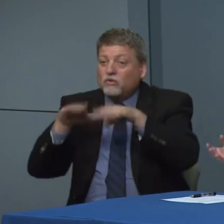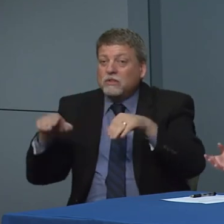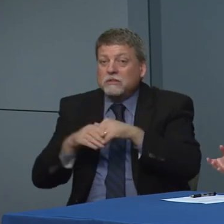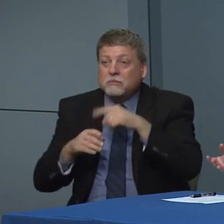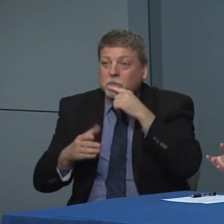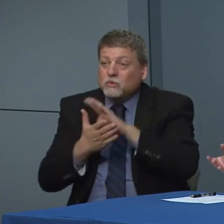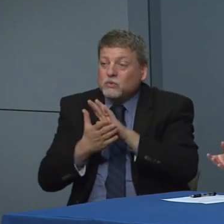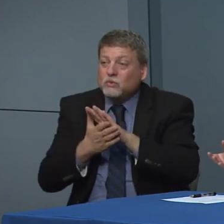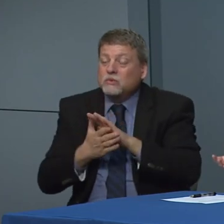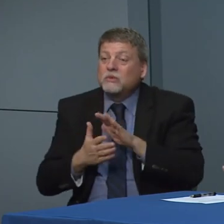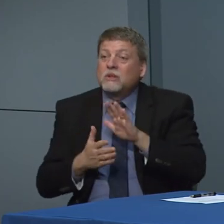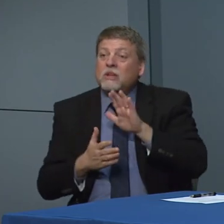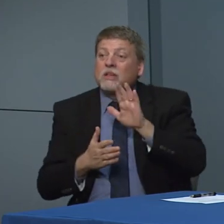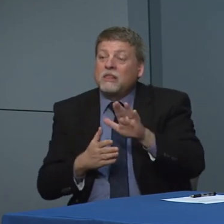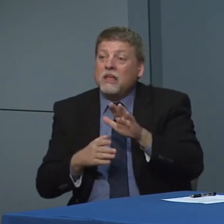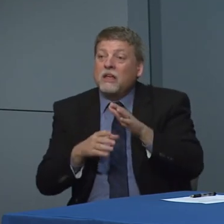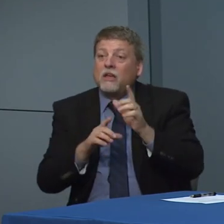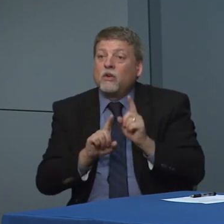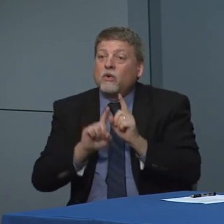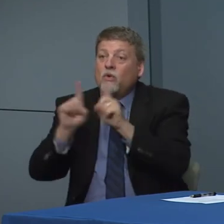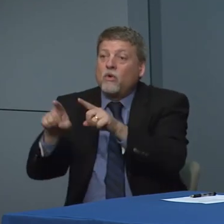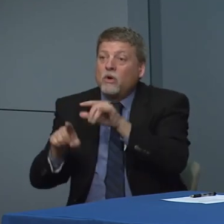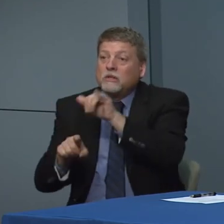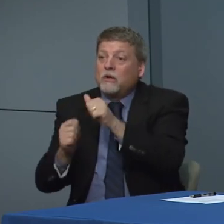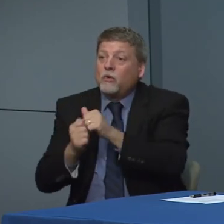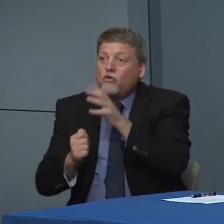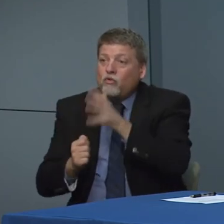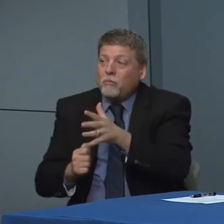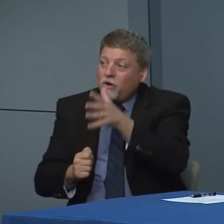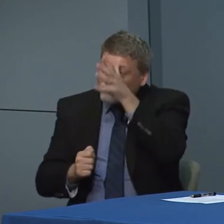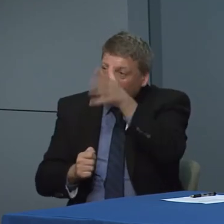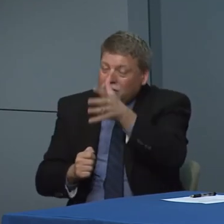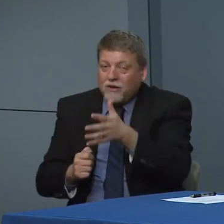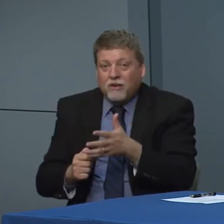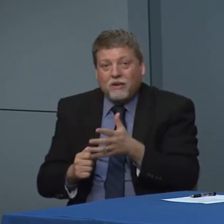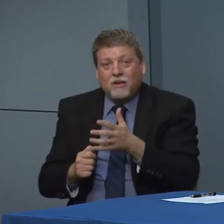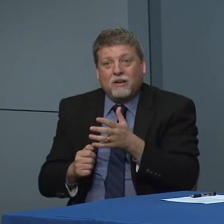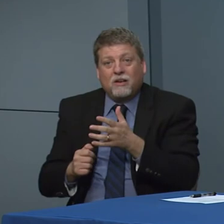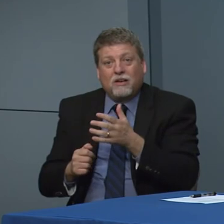children. Often get a child care from their grandparents.